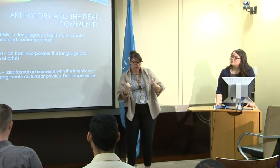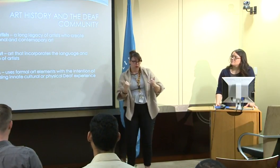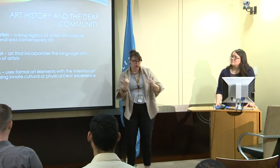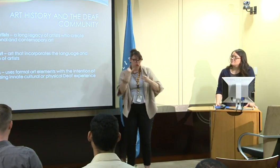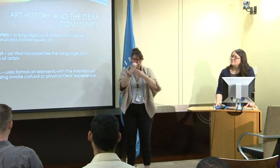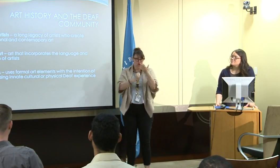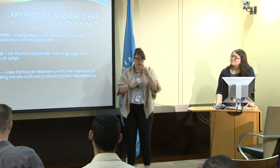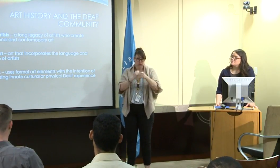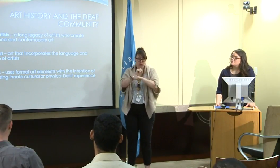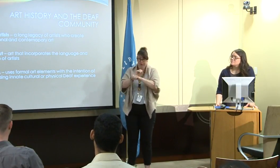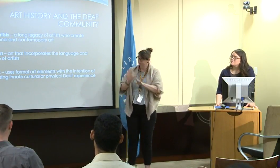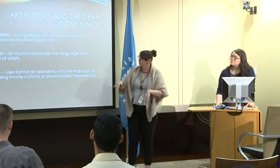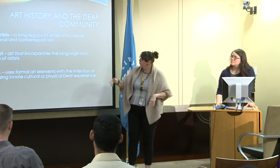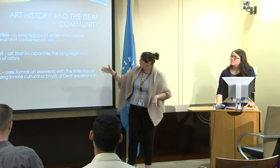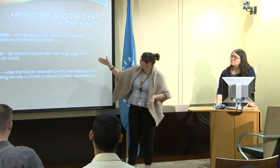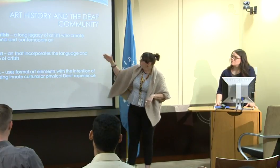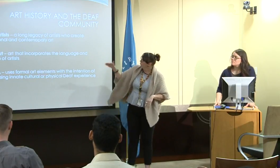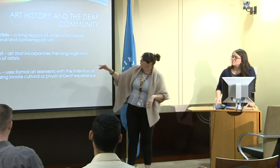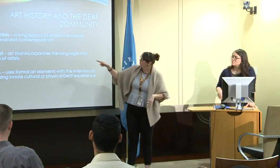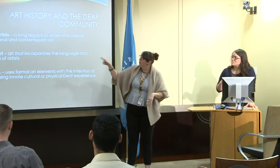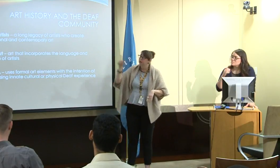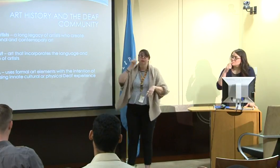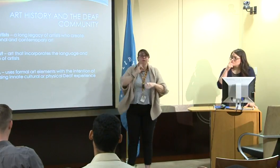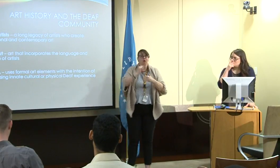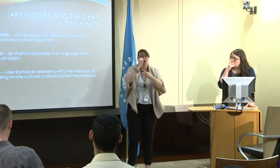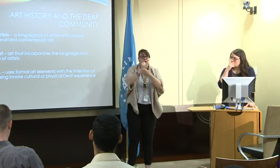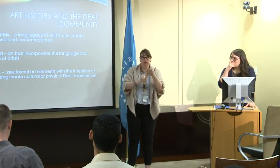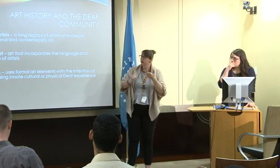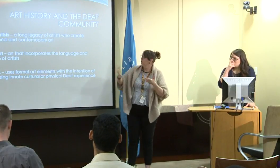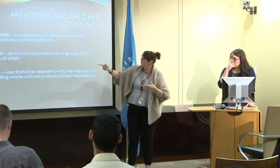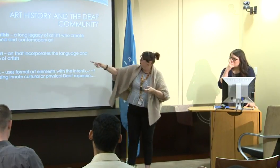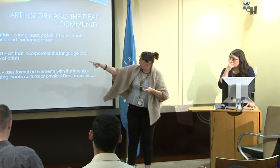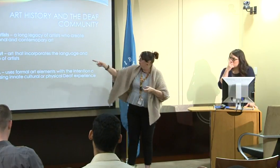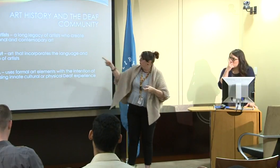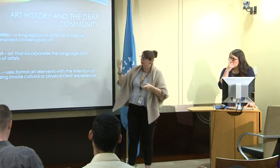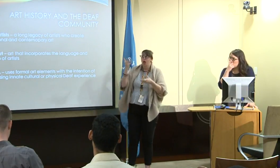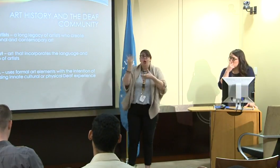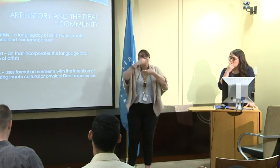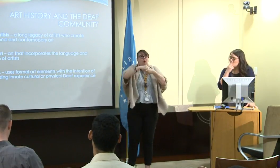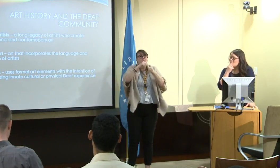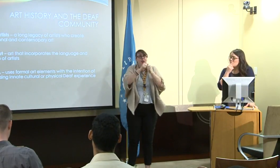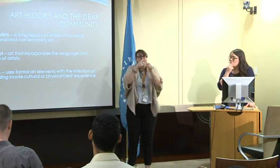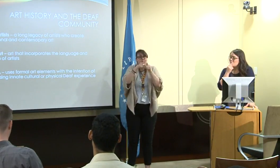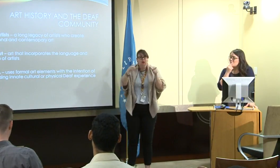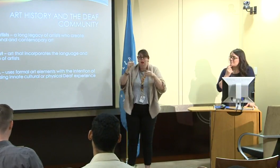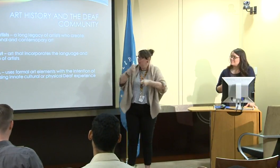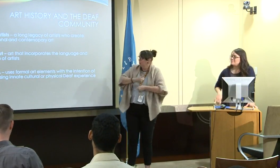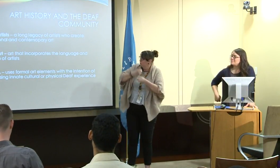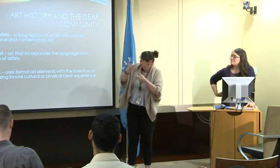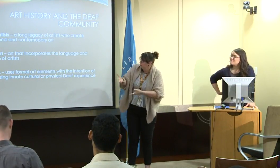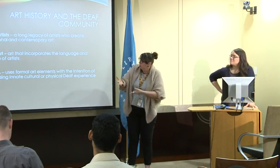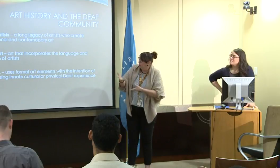So deaf artists have a long tradition of creating art, both traditional and contemporary art.